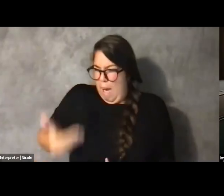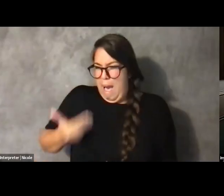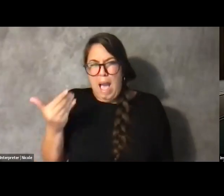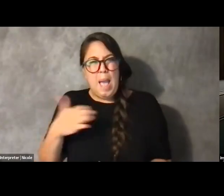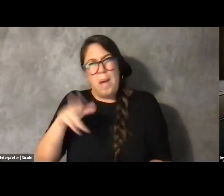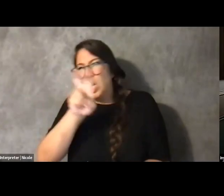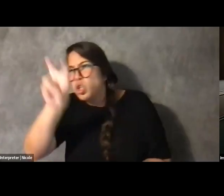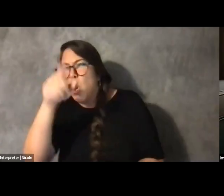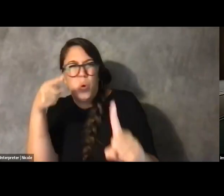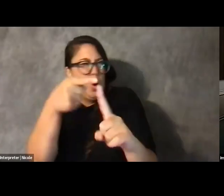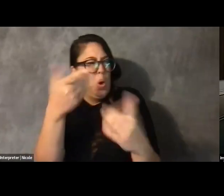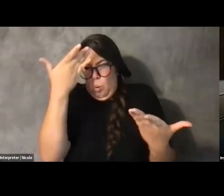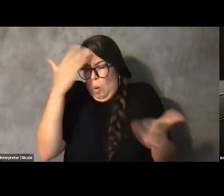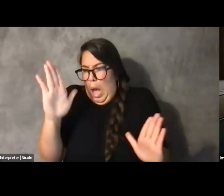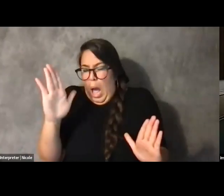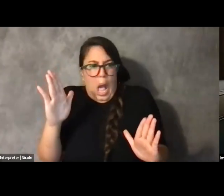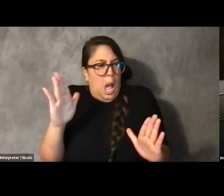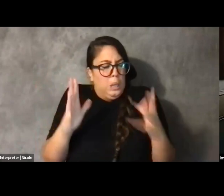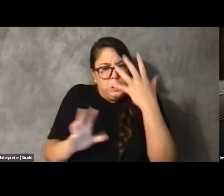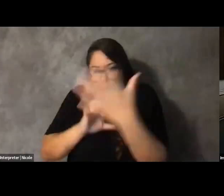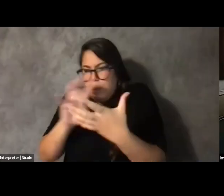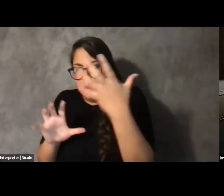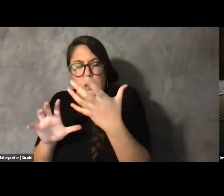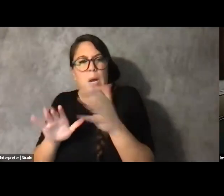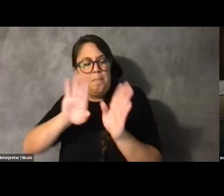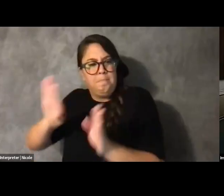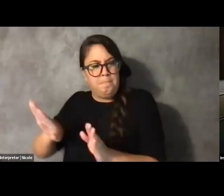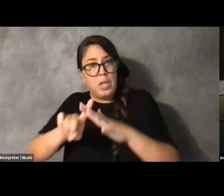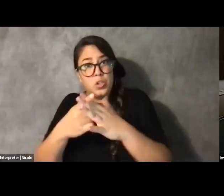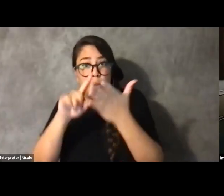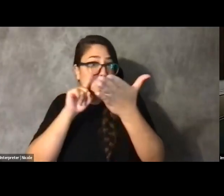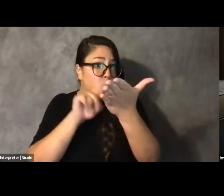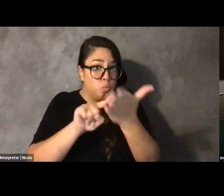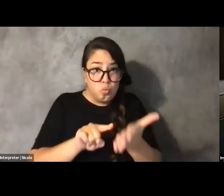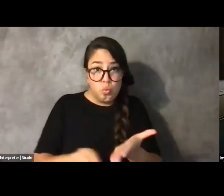But then I started reading and the discourse around disability, listening to Stella Young